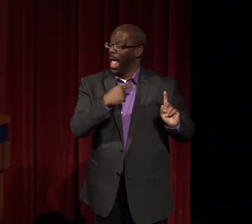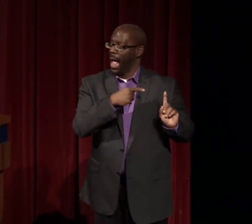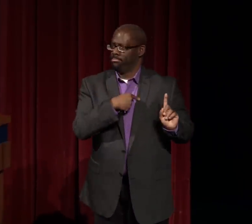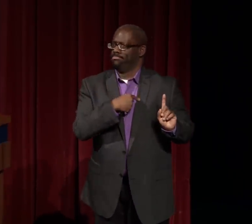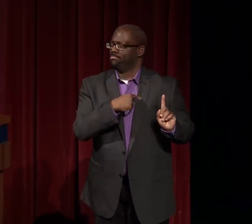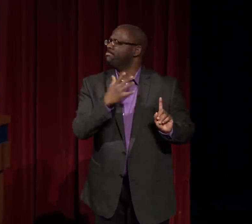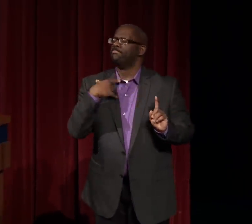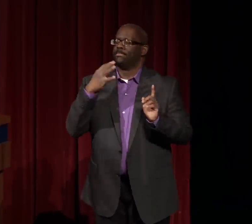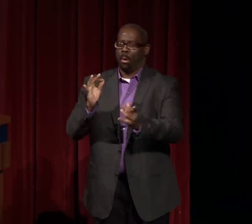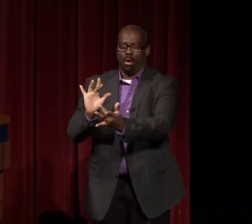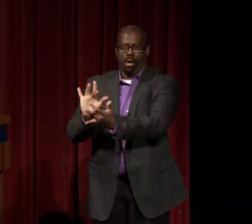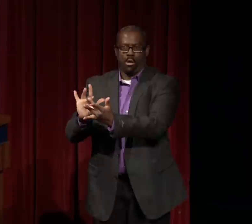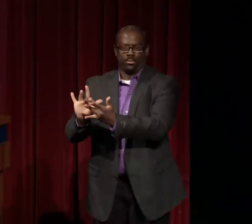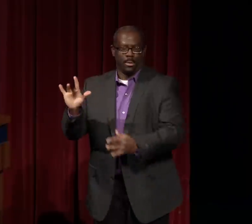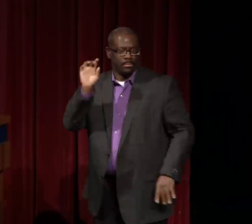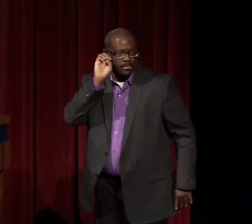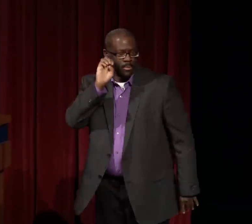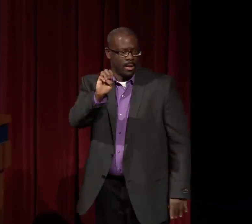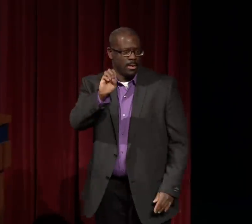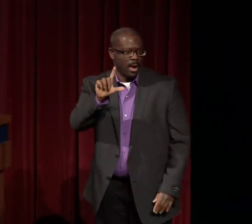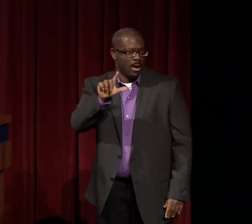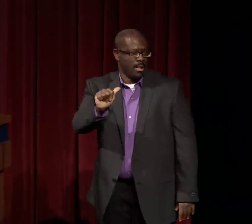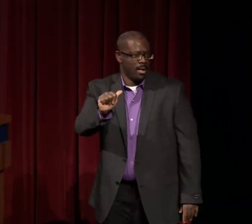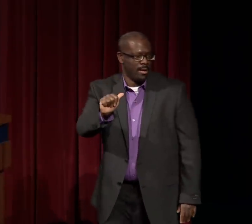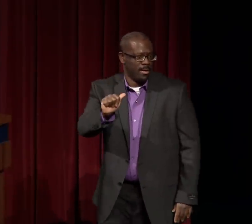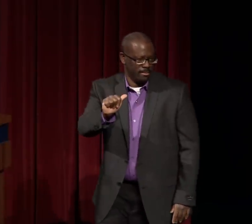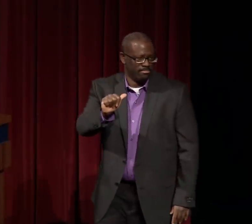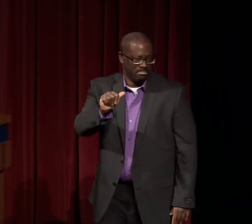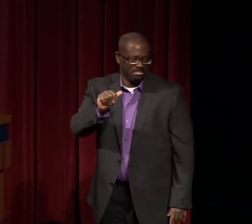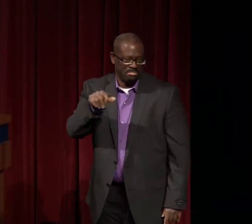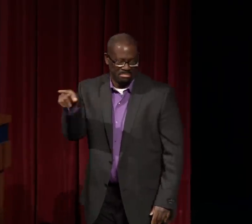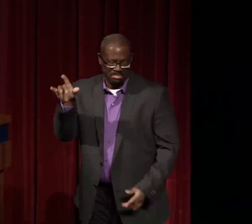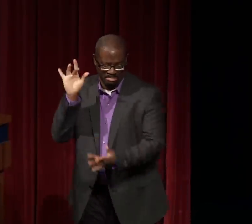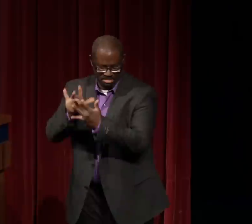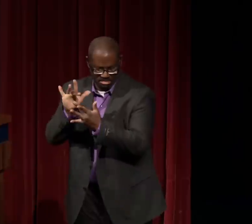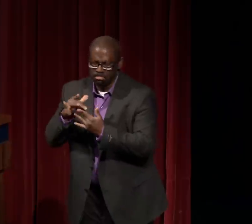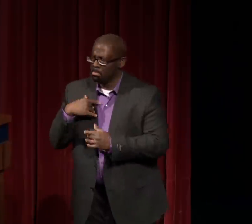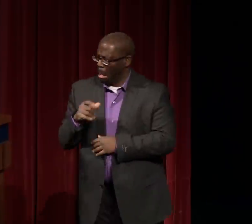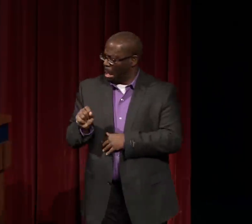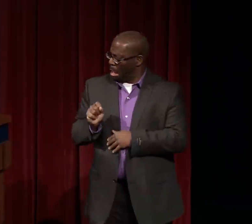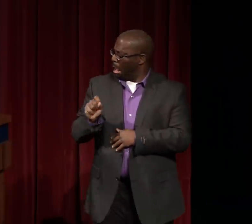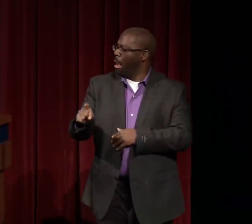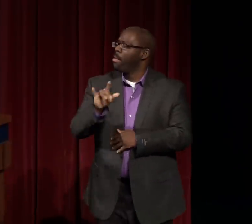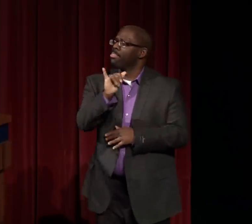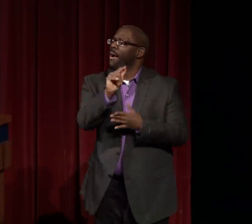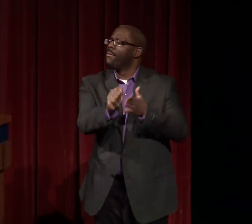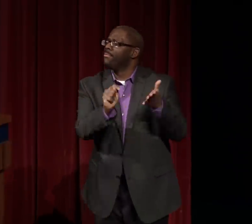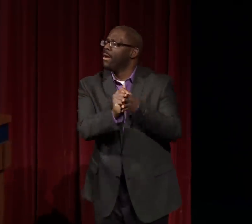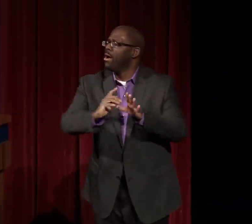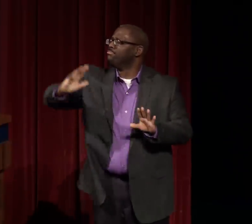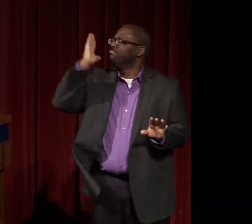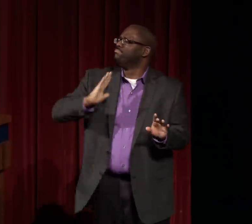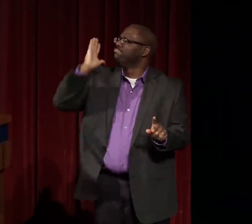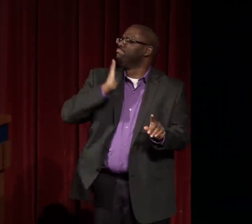I actually contacted Ella and asked her